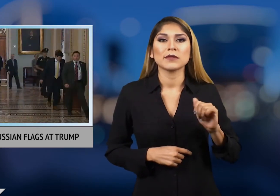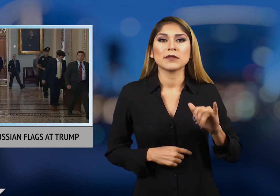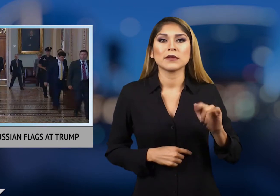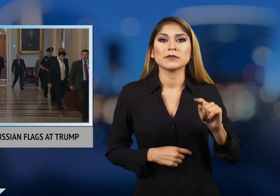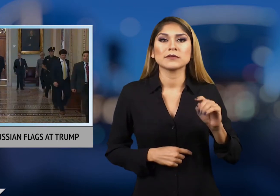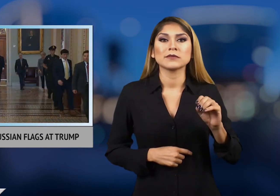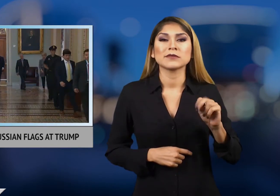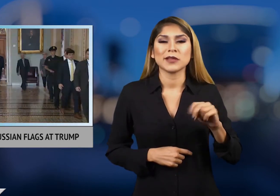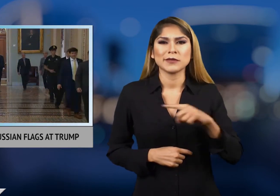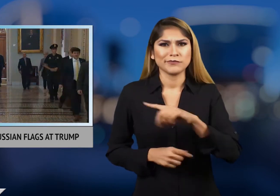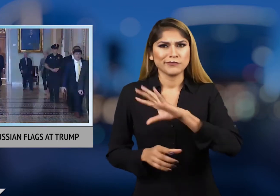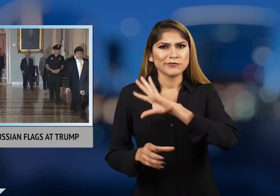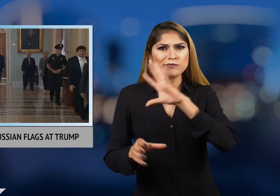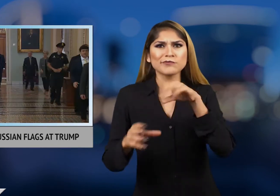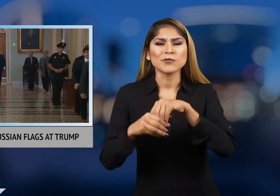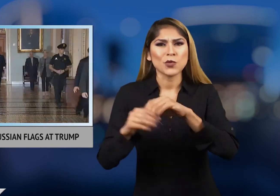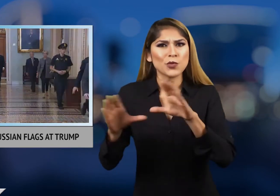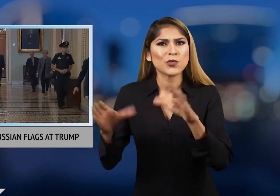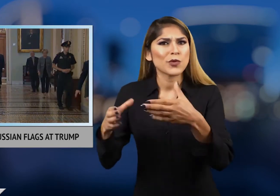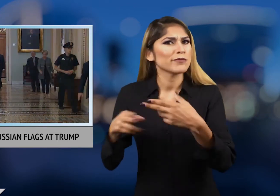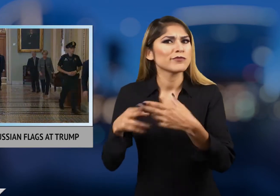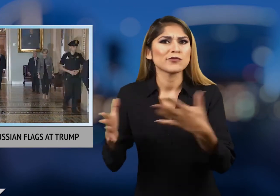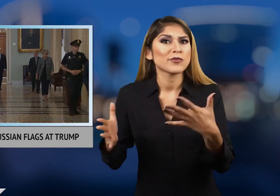He is with the group America